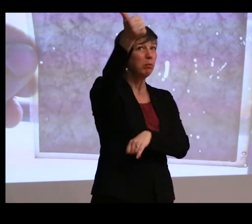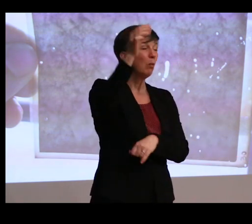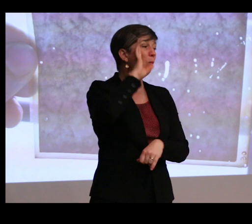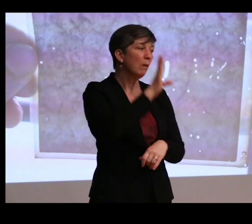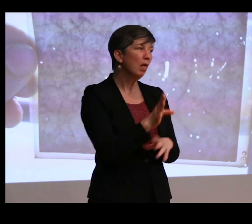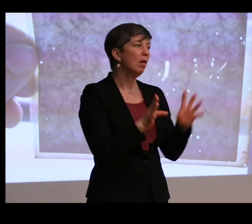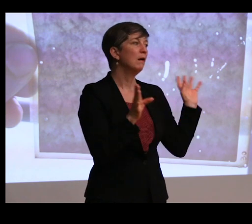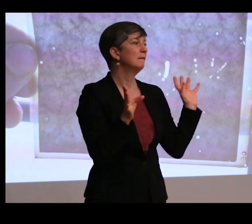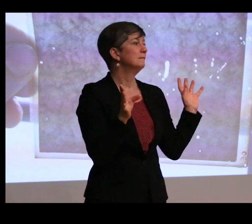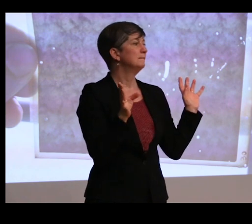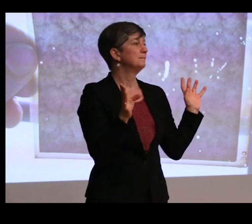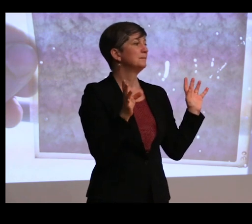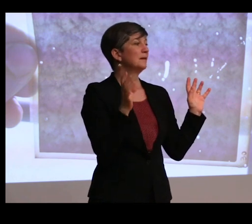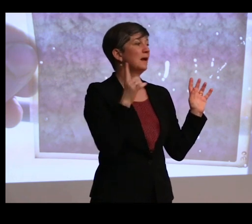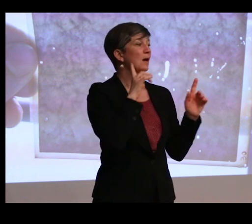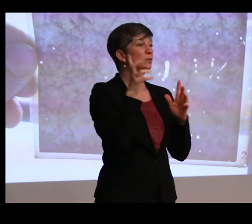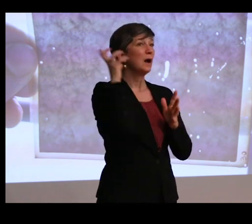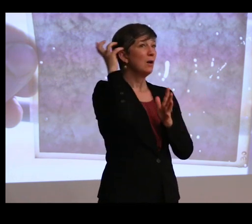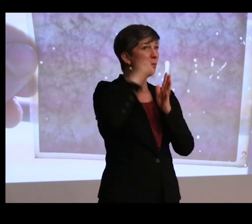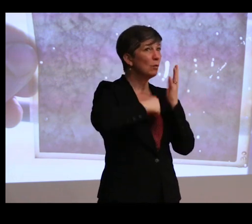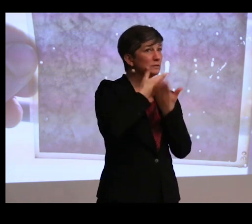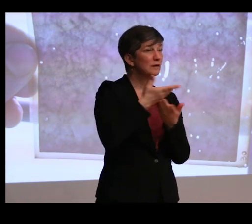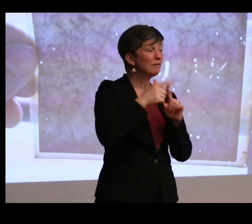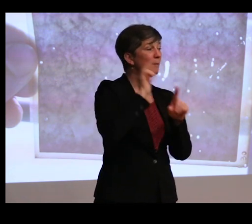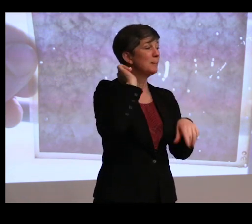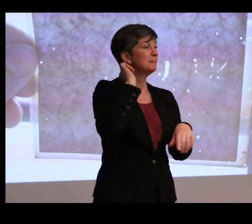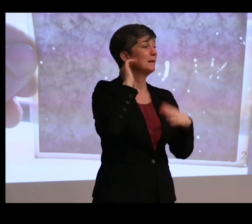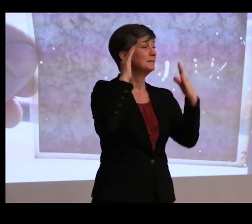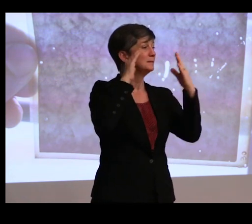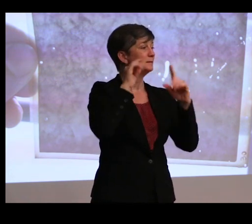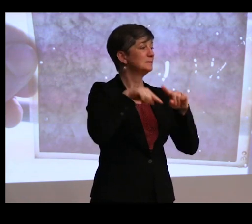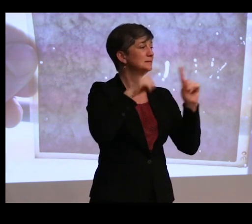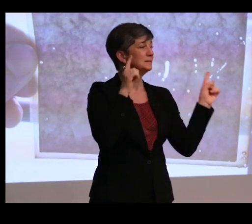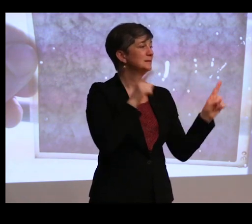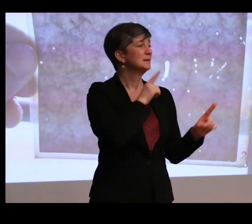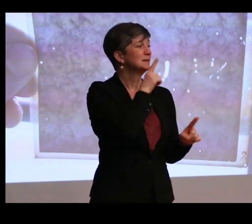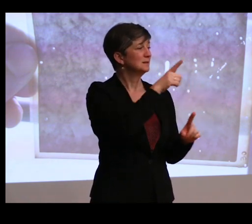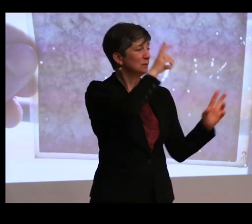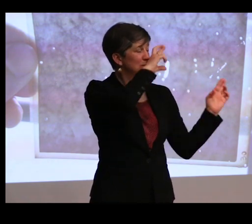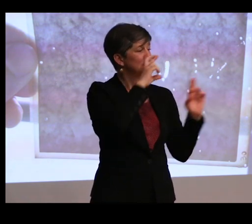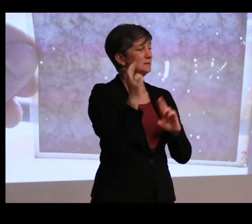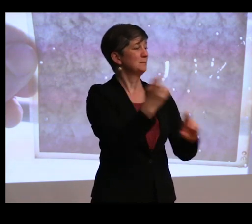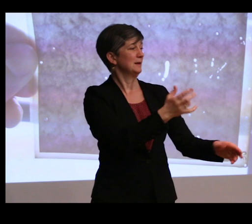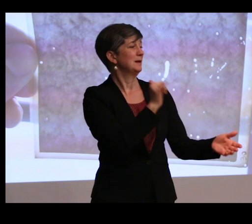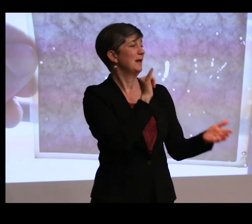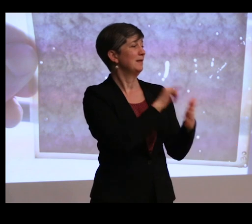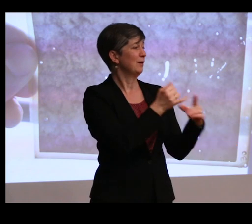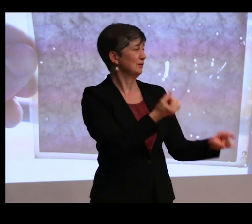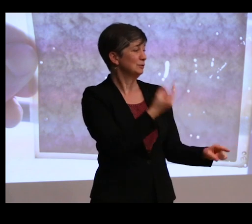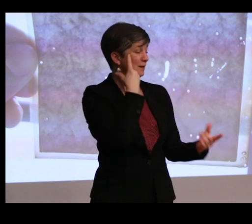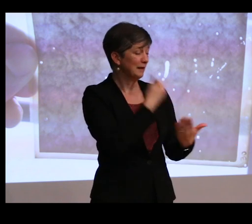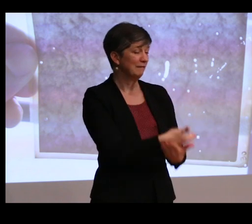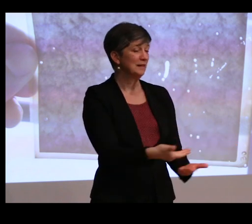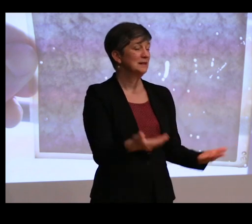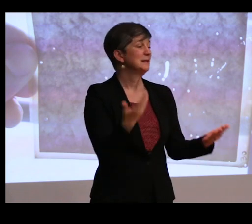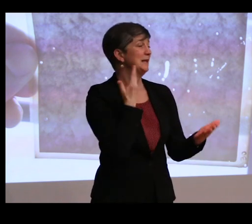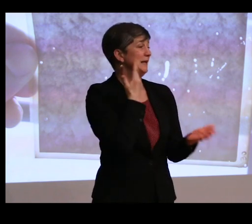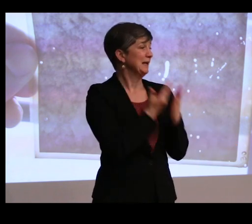basically anything we try to remove stuff off the top, we understand it's sacred to you. So they're at least respecting their understanding of things, even though they're going to--